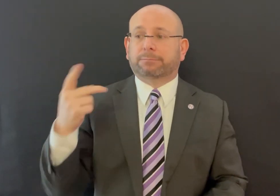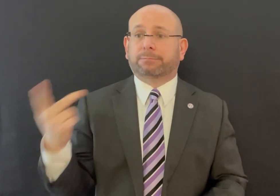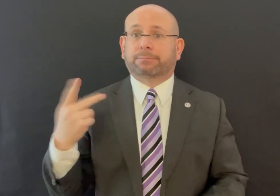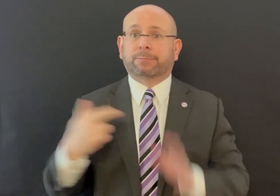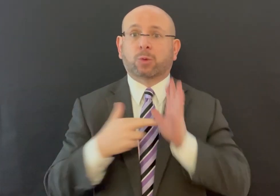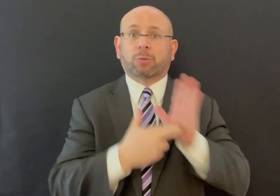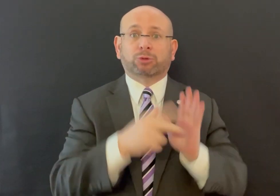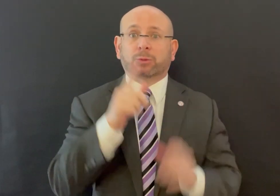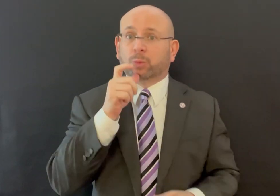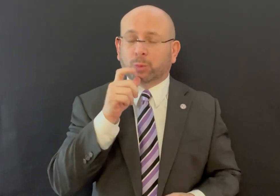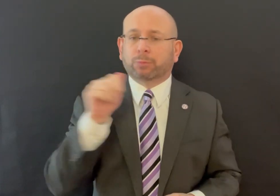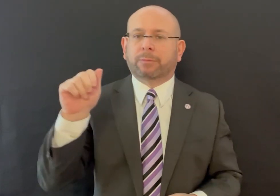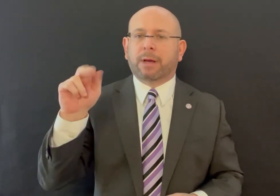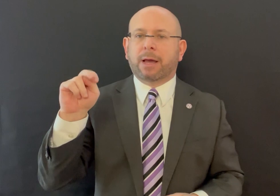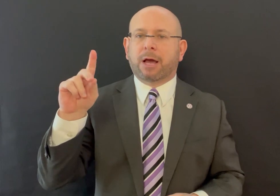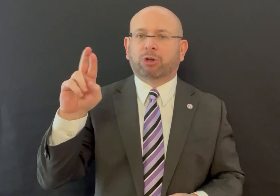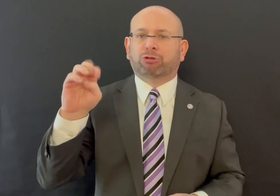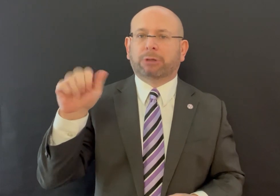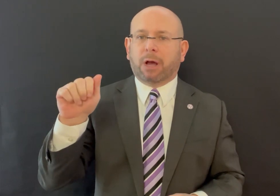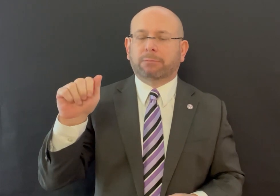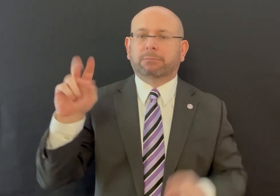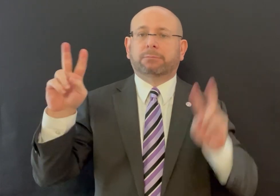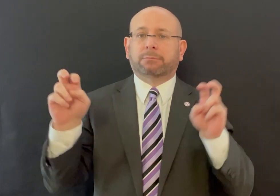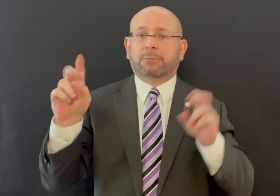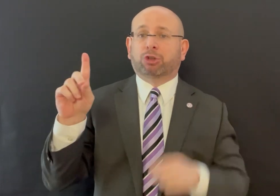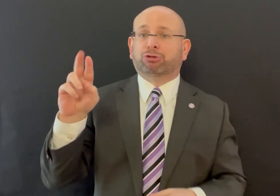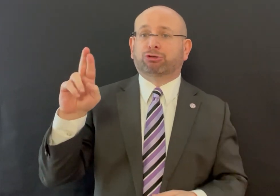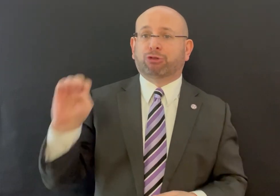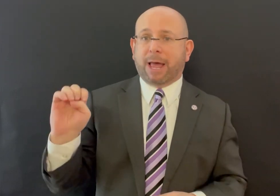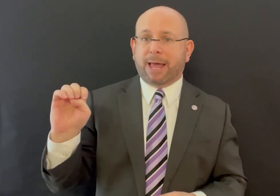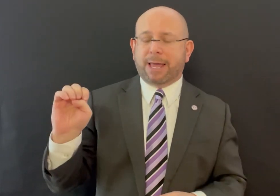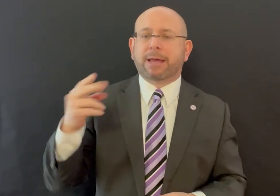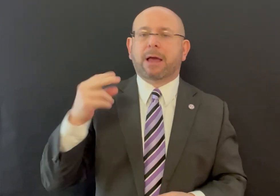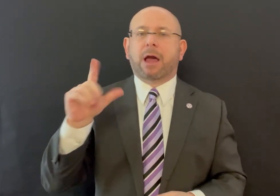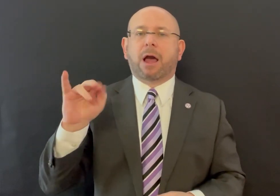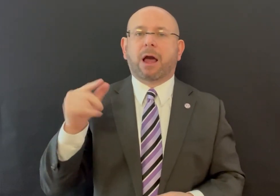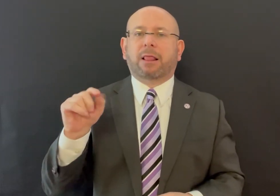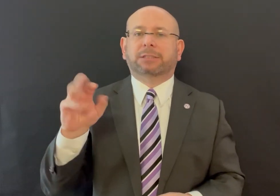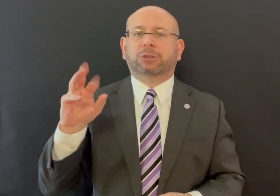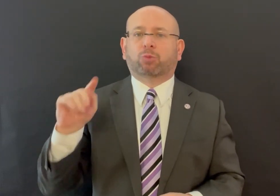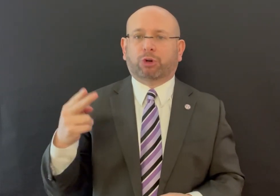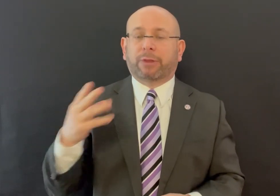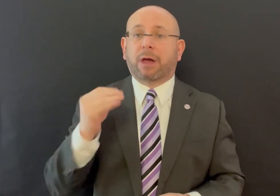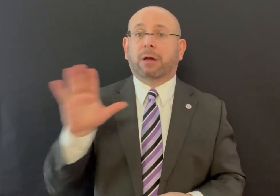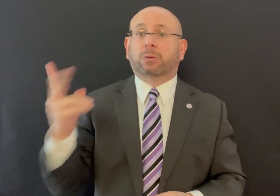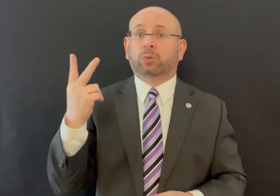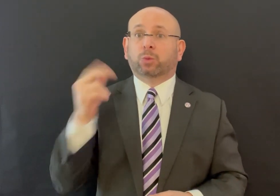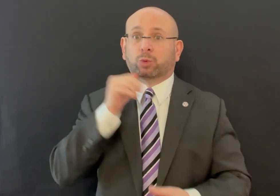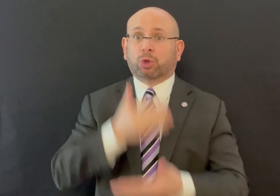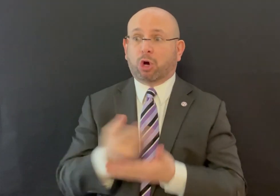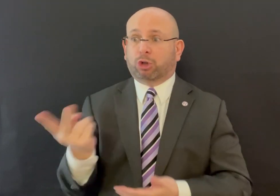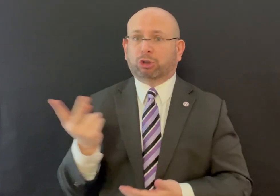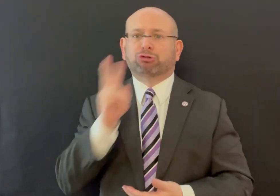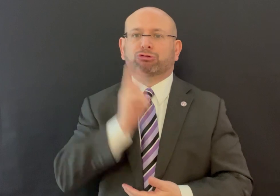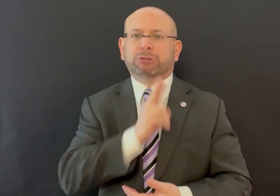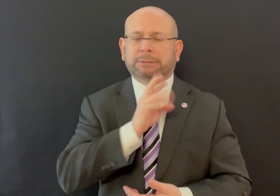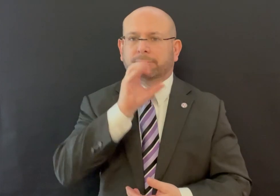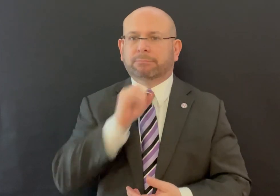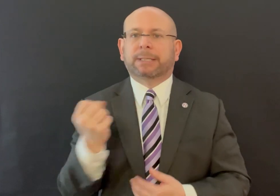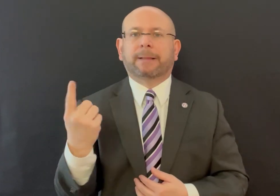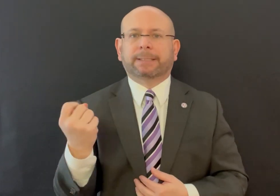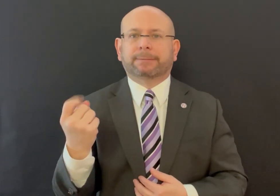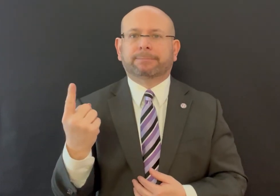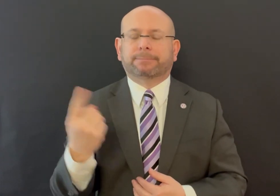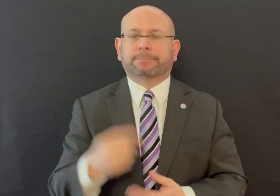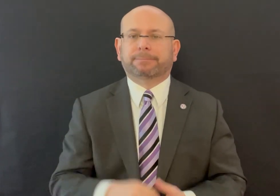are working together to represent Andrea "Dre" Hollingsworth and her eleven-year-old twin daughters.